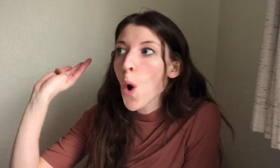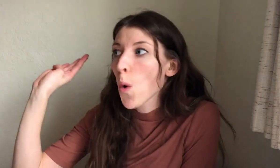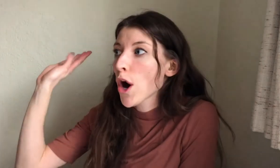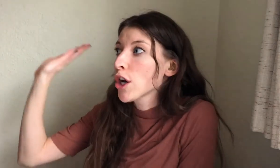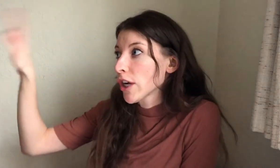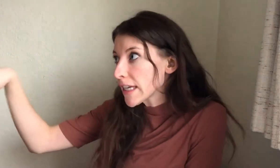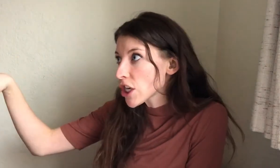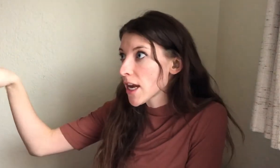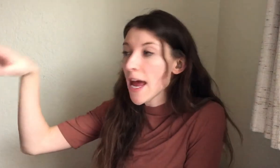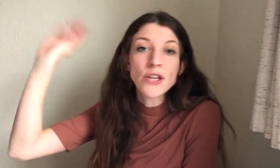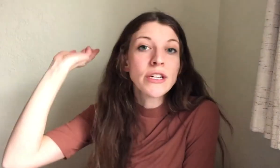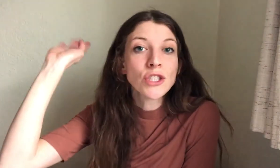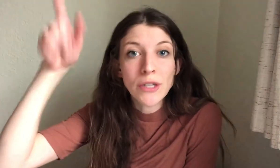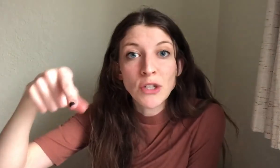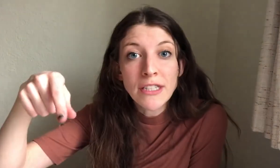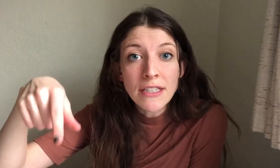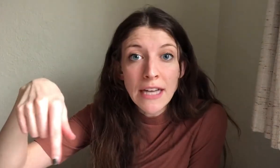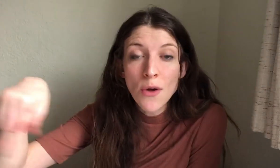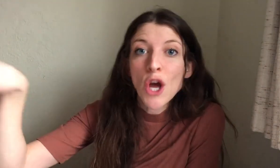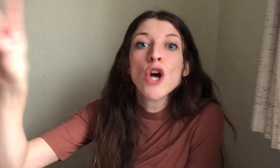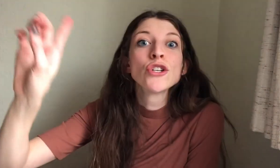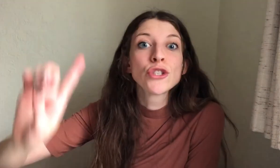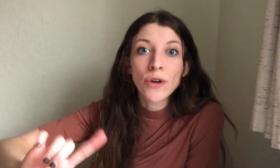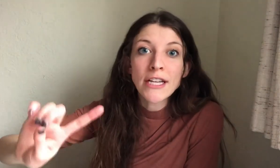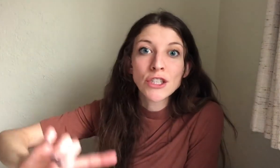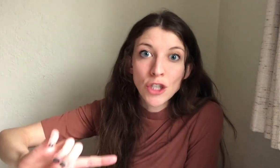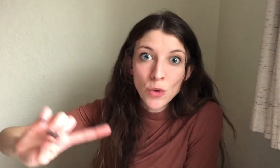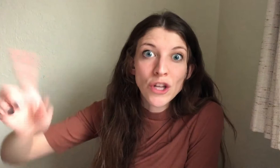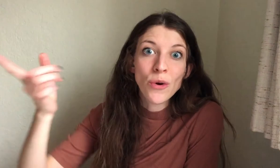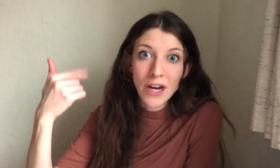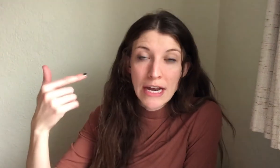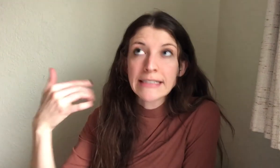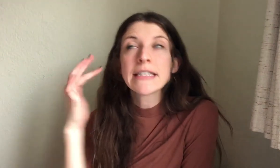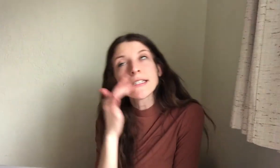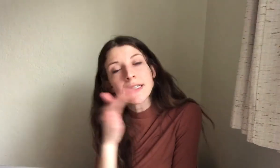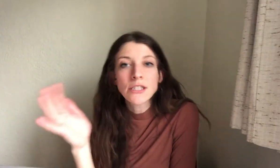or your kitchen and you can stream your TV sound straight to your hearing aids. This is super